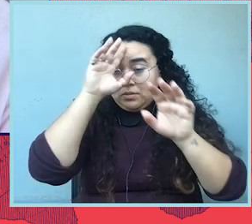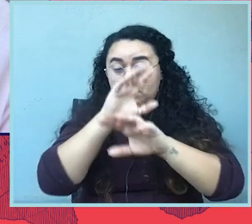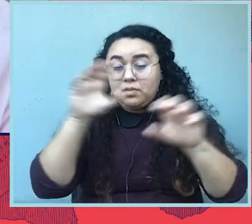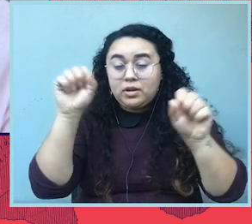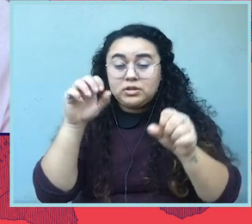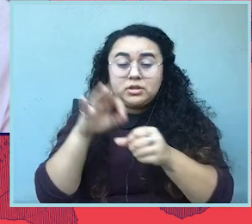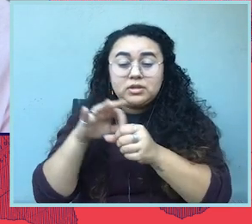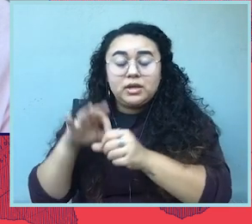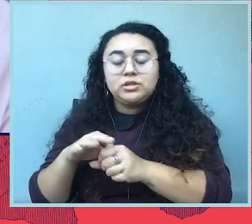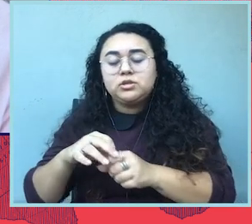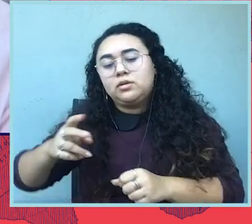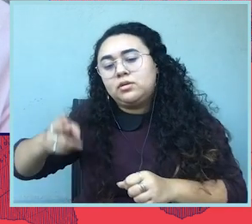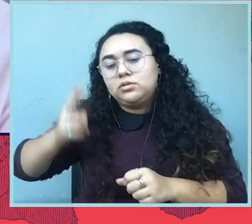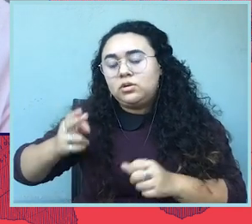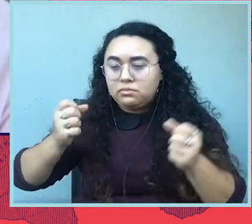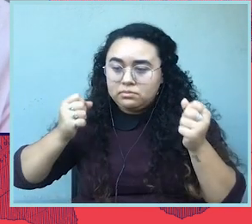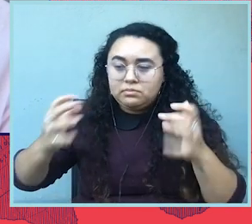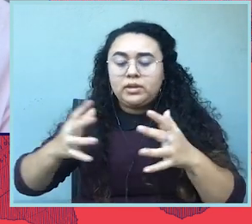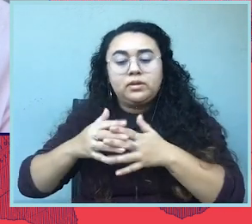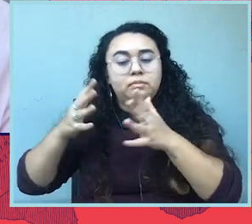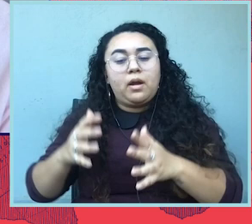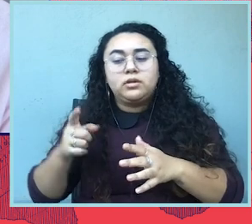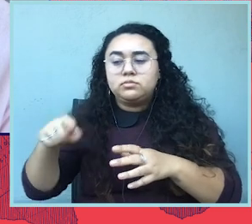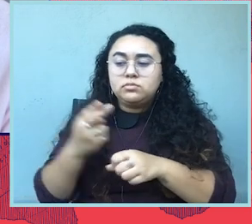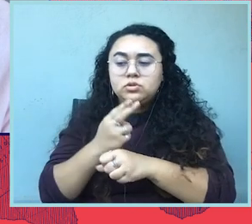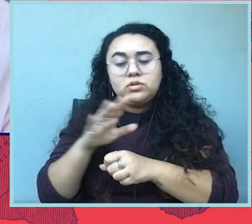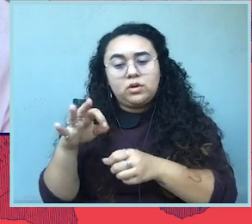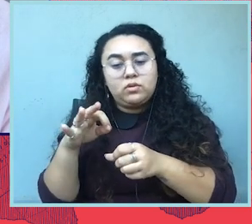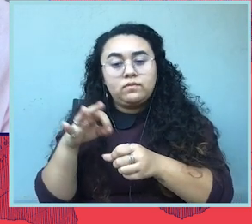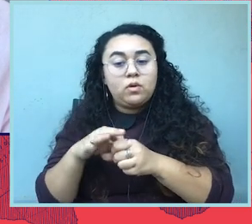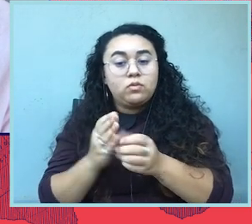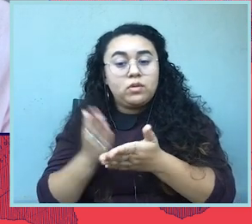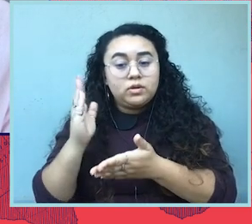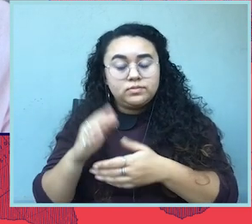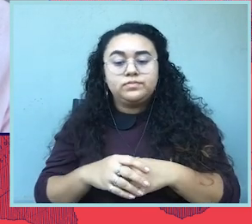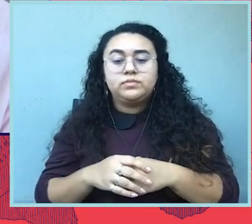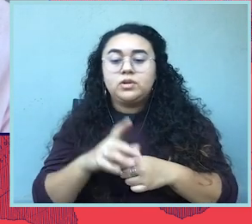of Americans exercising their right to vote. But the backlash was almost immediate.